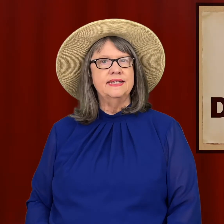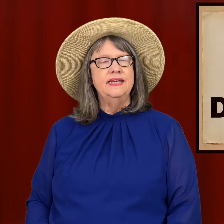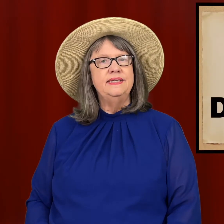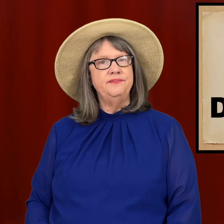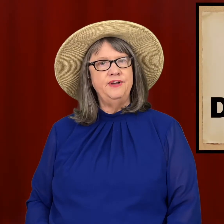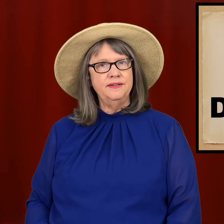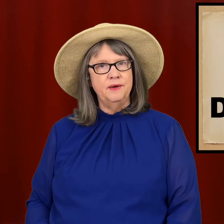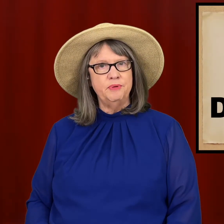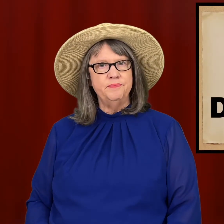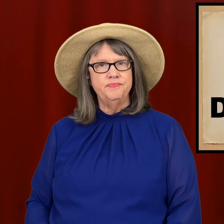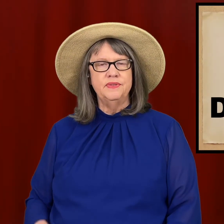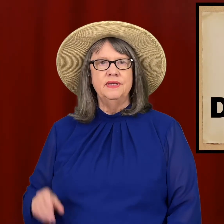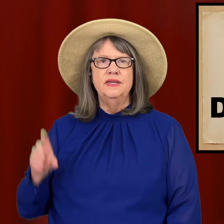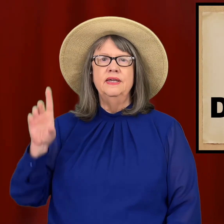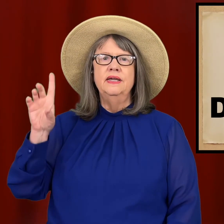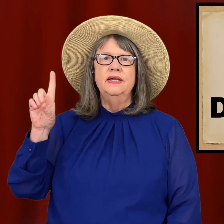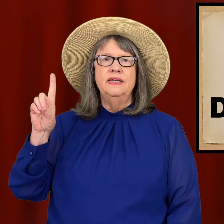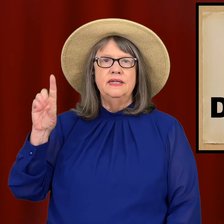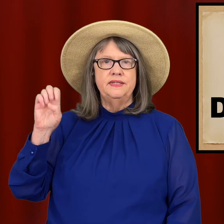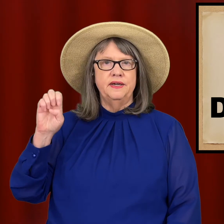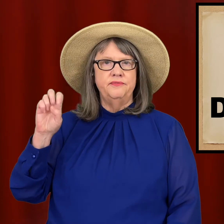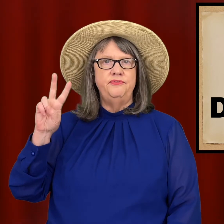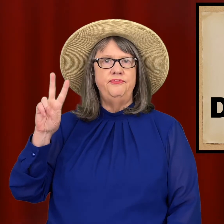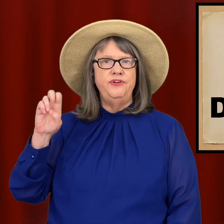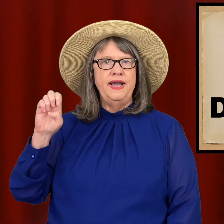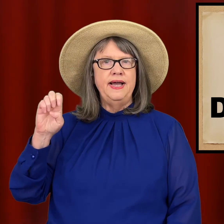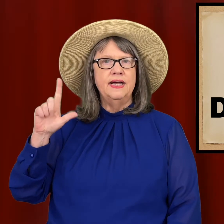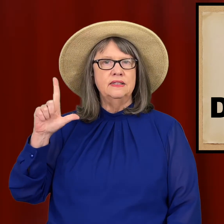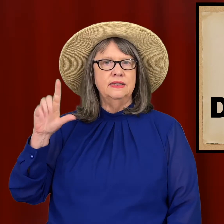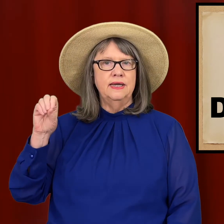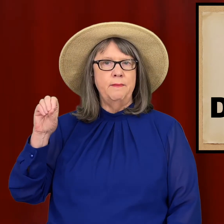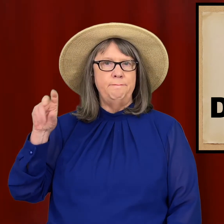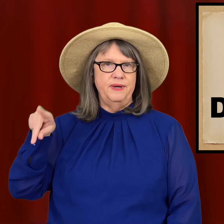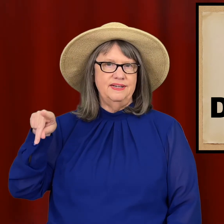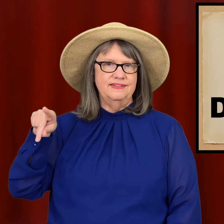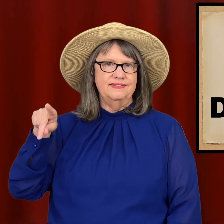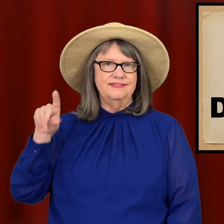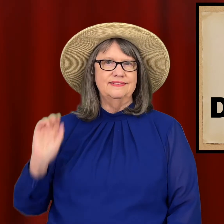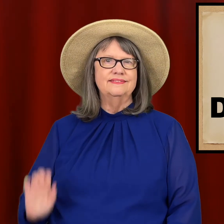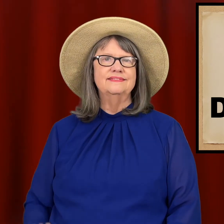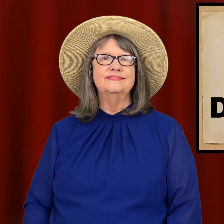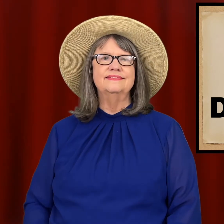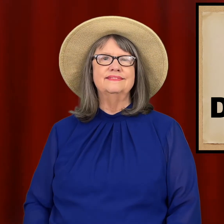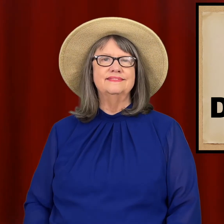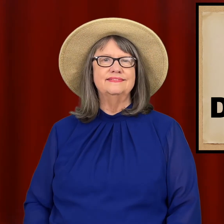DEVELOP. DEVELOP.